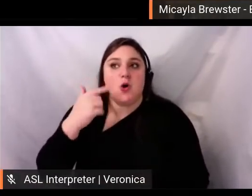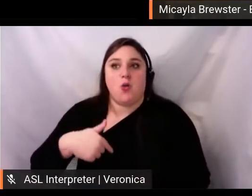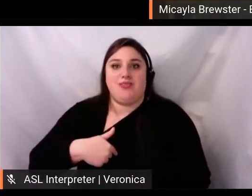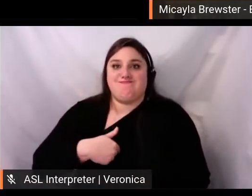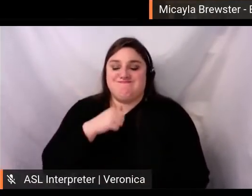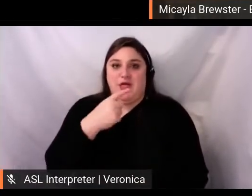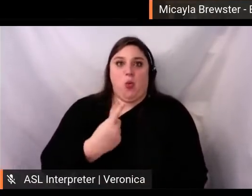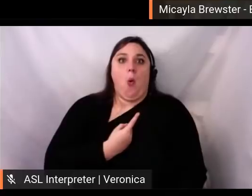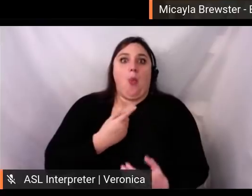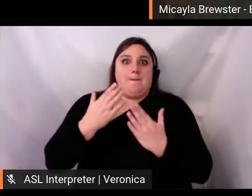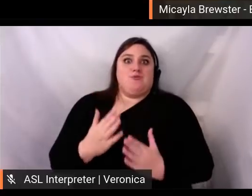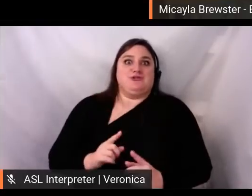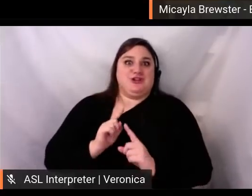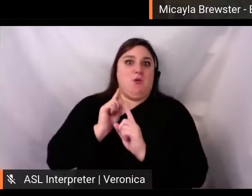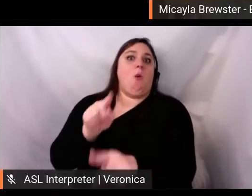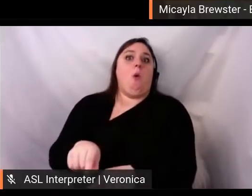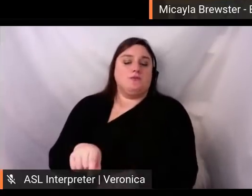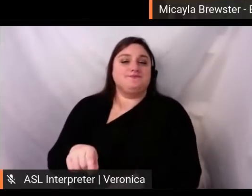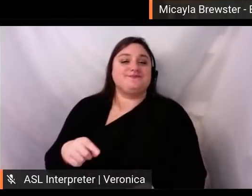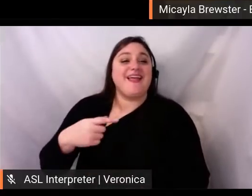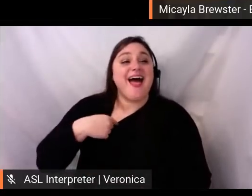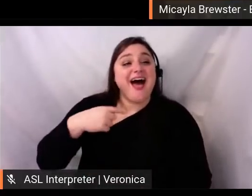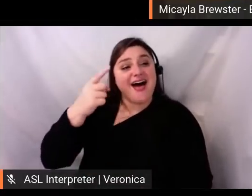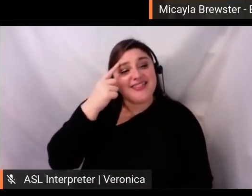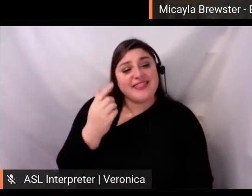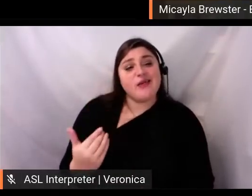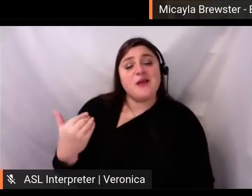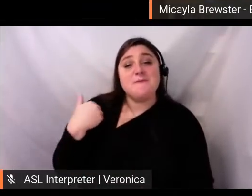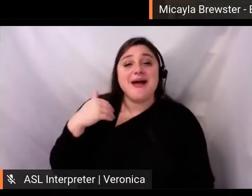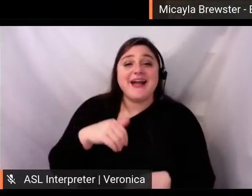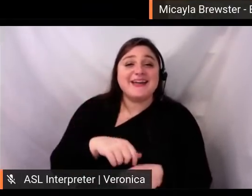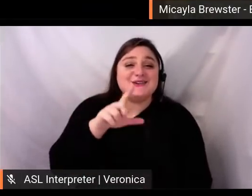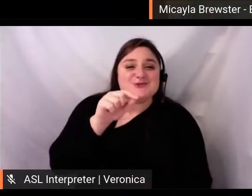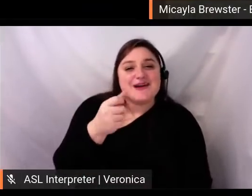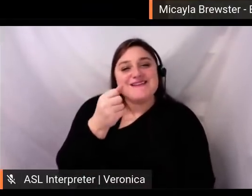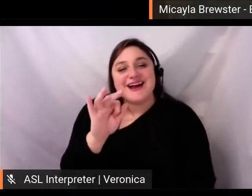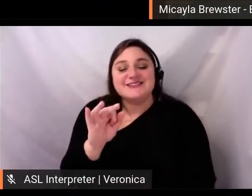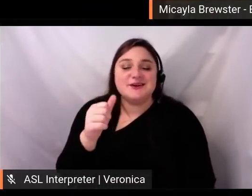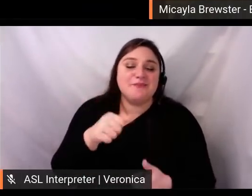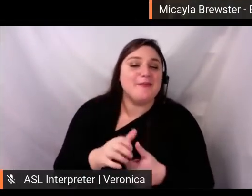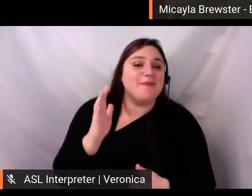way back in the days, in 2019, when we'd go to parties and events, if I got